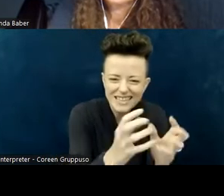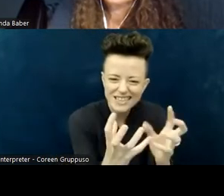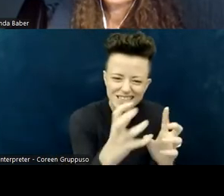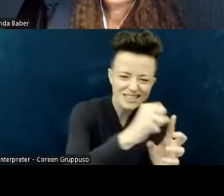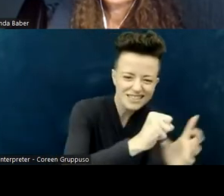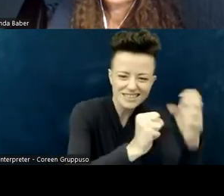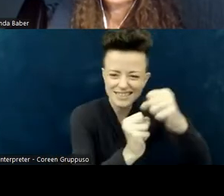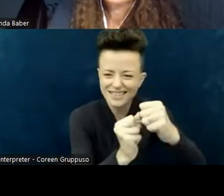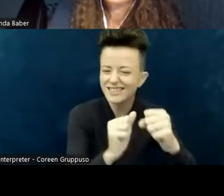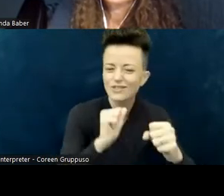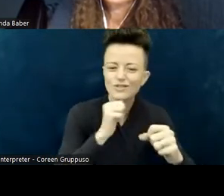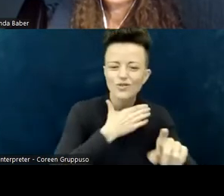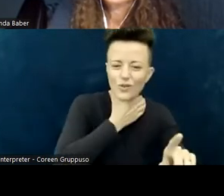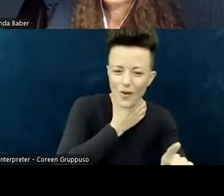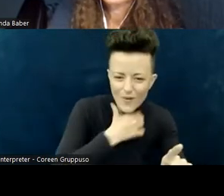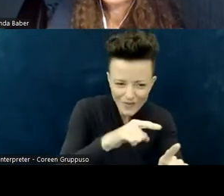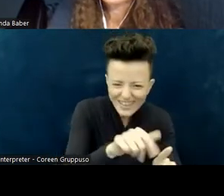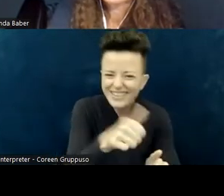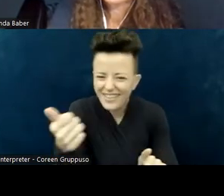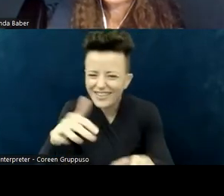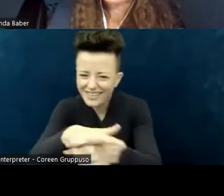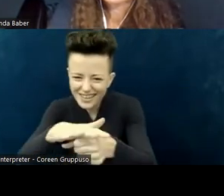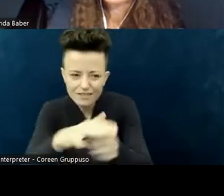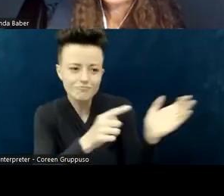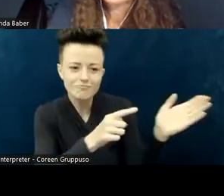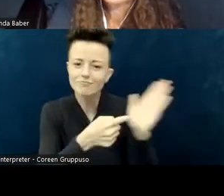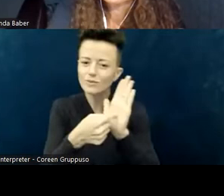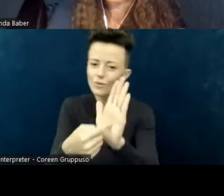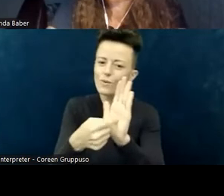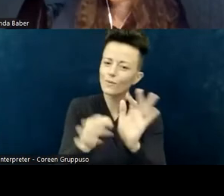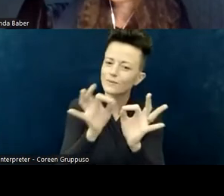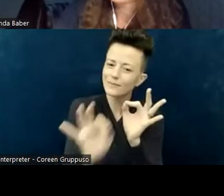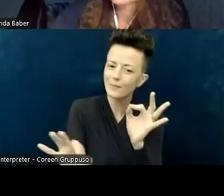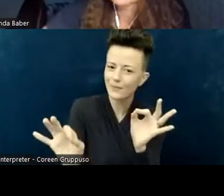the story was about Jesus' baptism— for each one, we went around one at a time